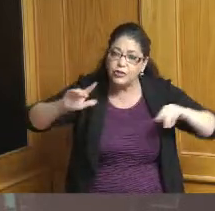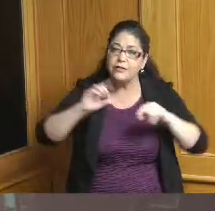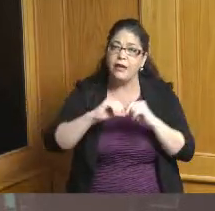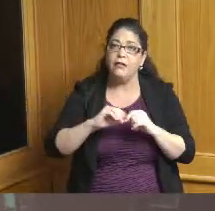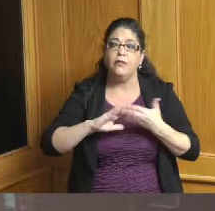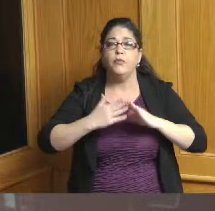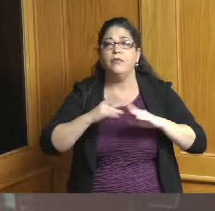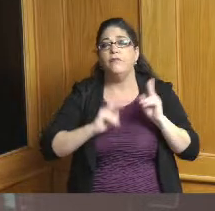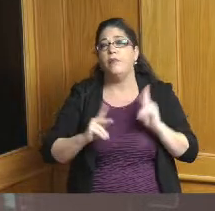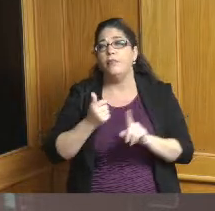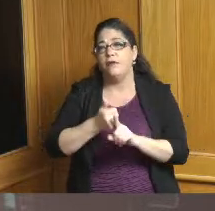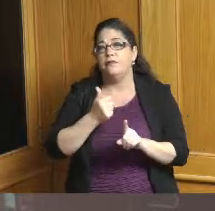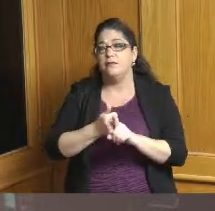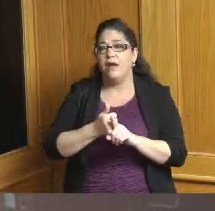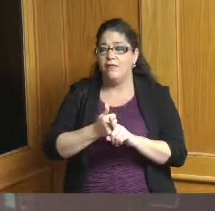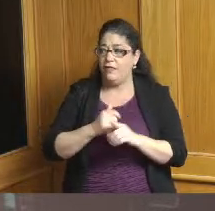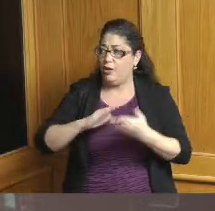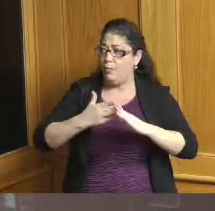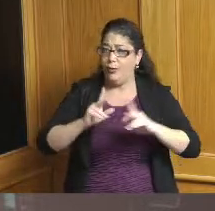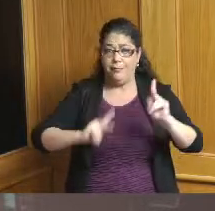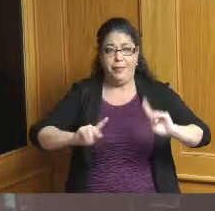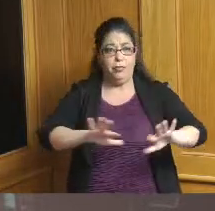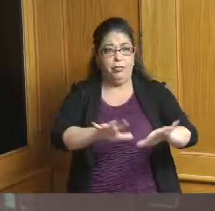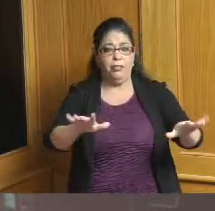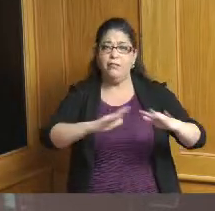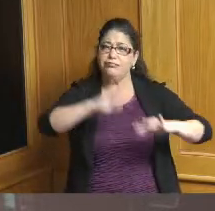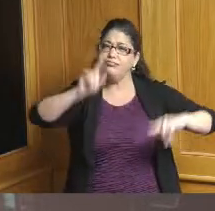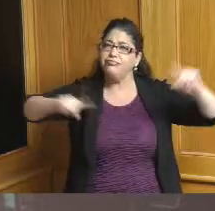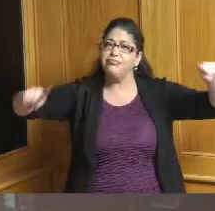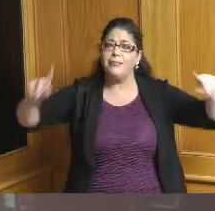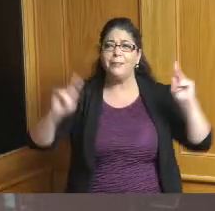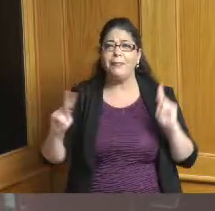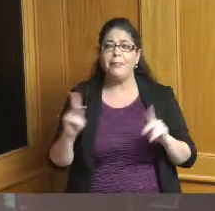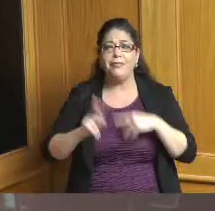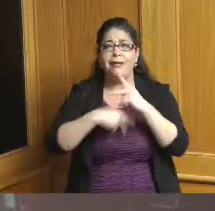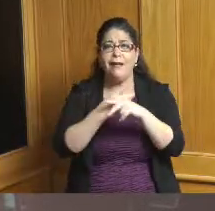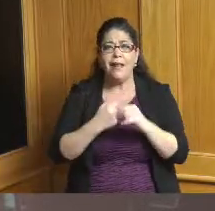the community itself has been is a very diverse community in terms of its population